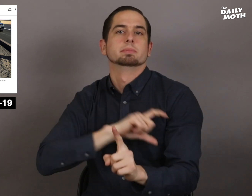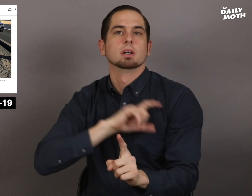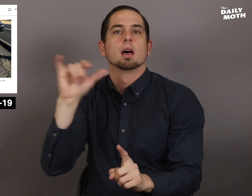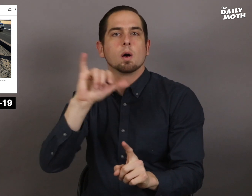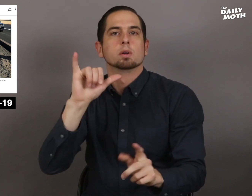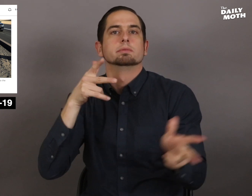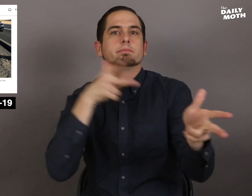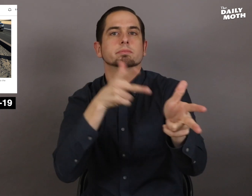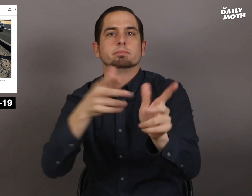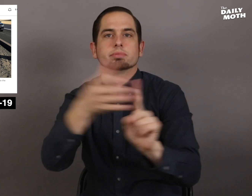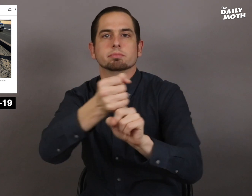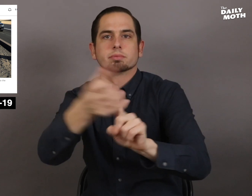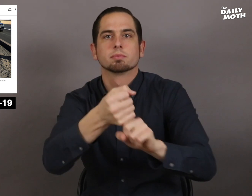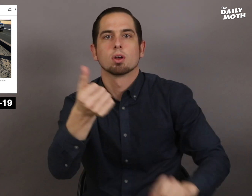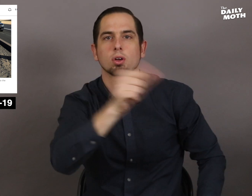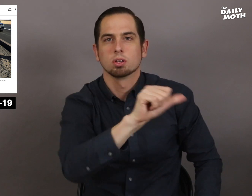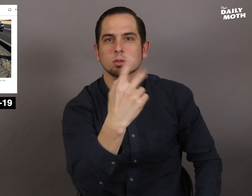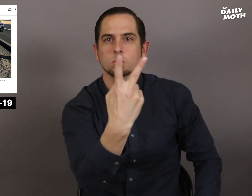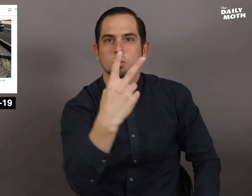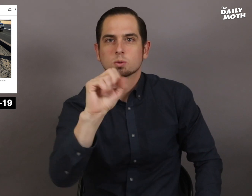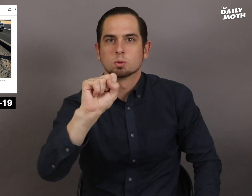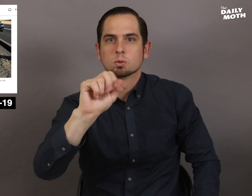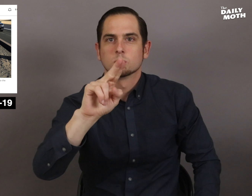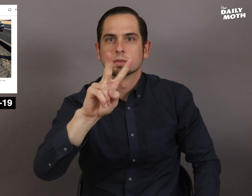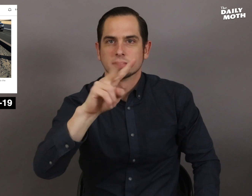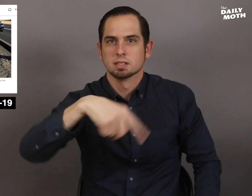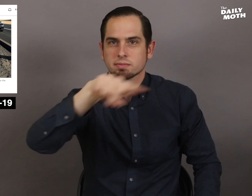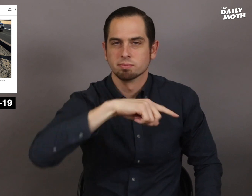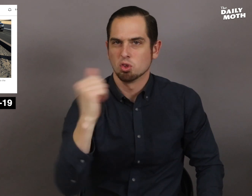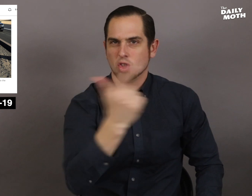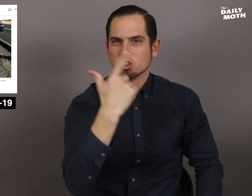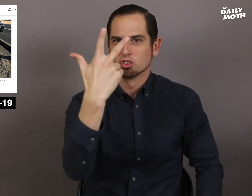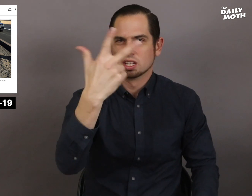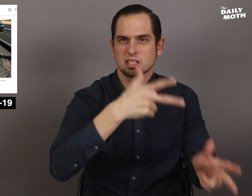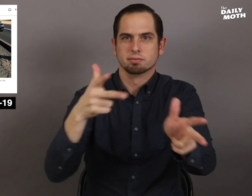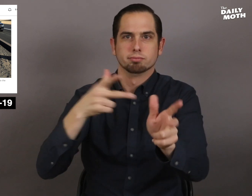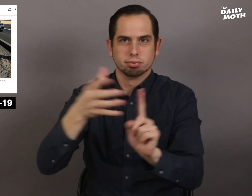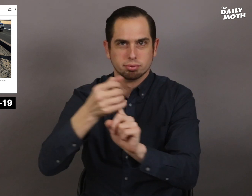The drivers of the other two SUVS were also stopped